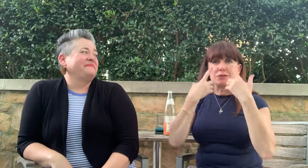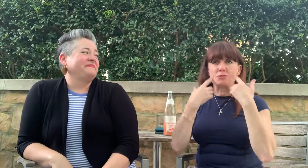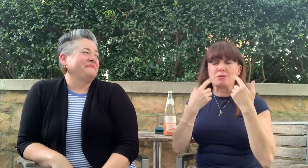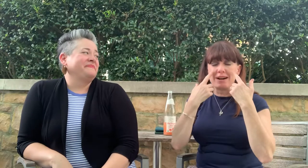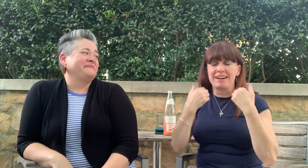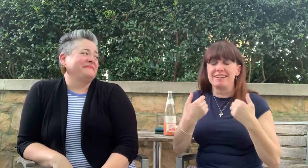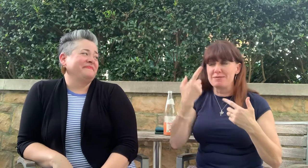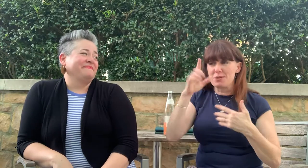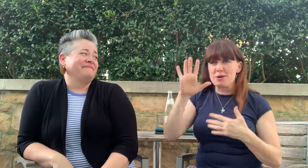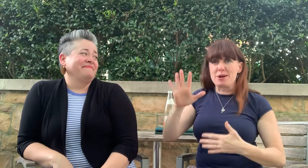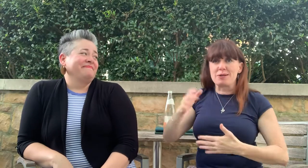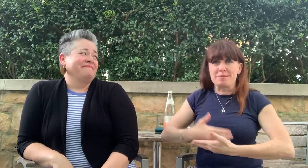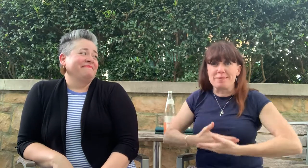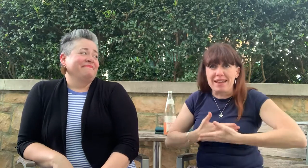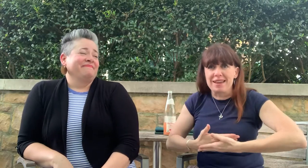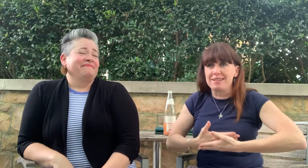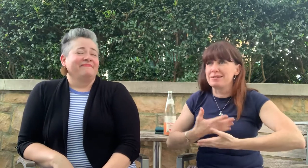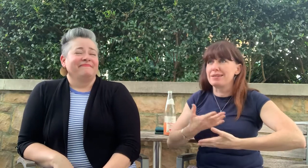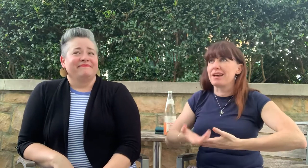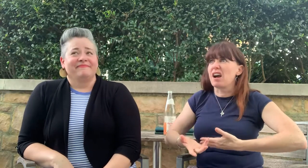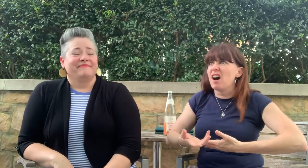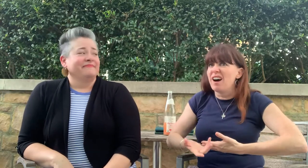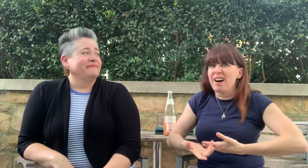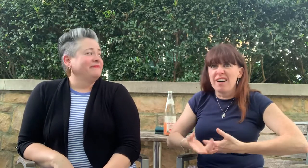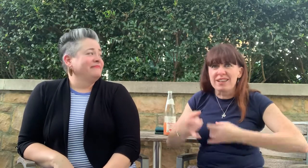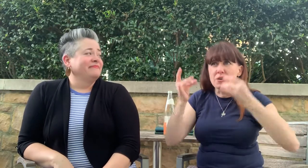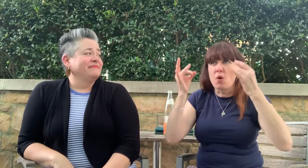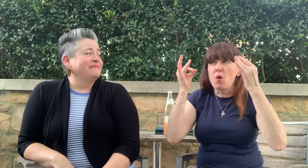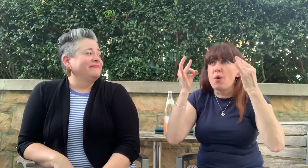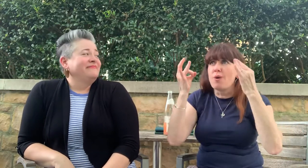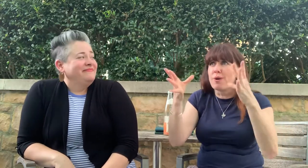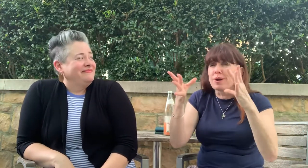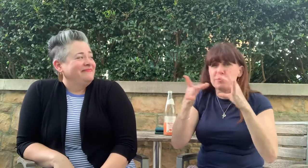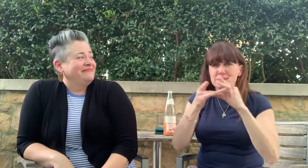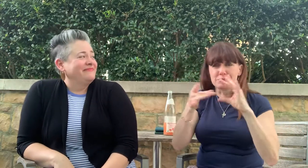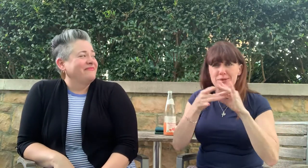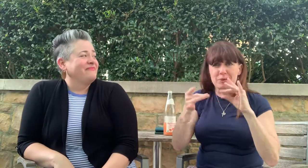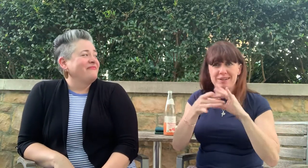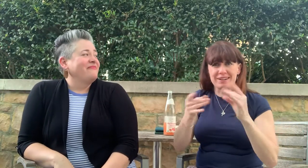their babies. That was a horrible story.